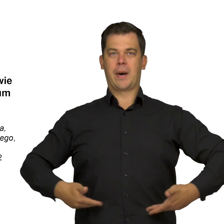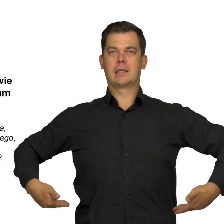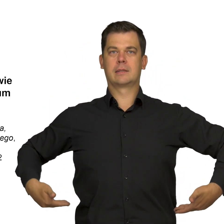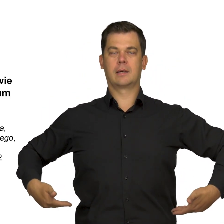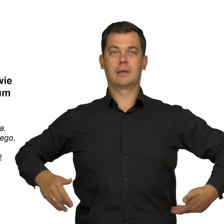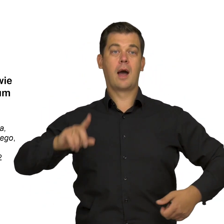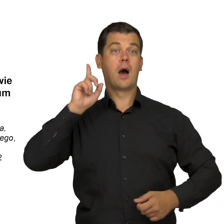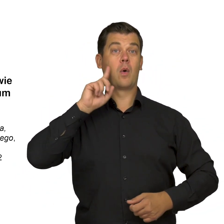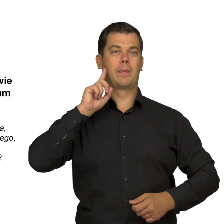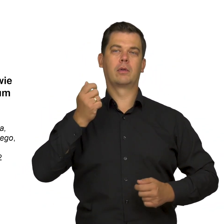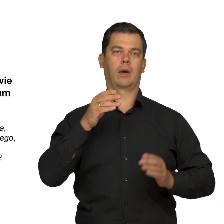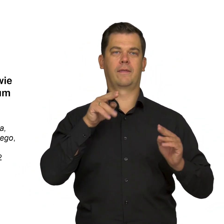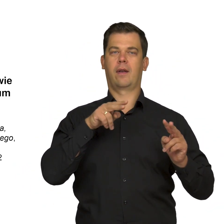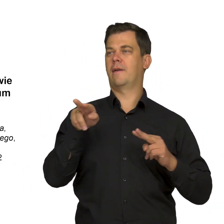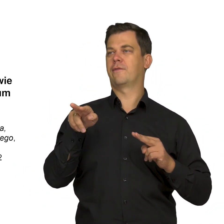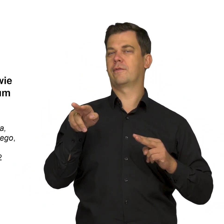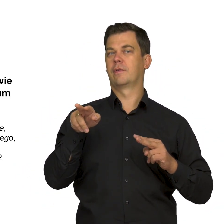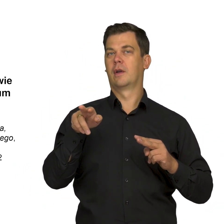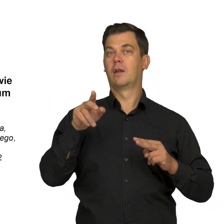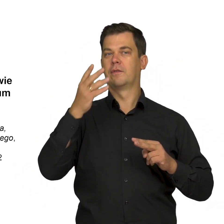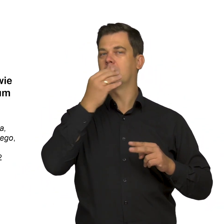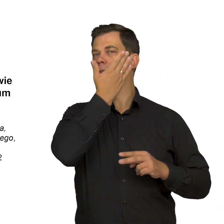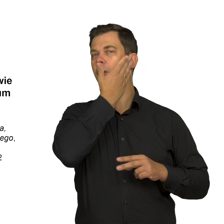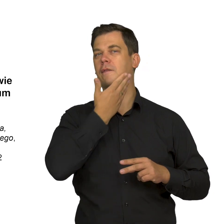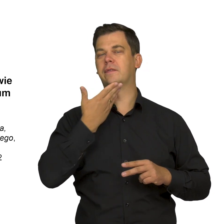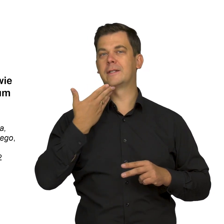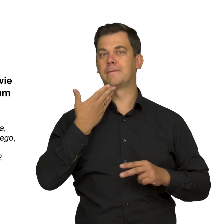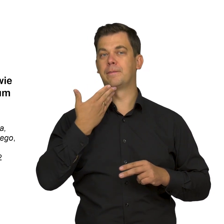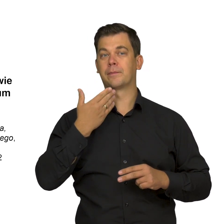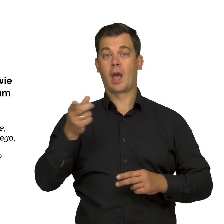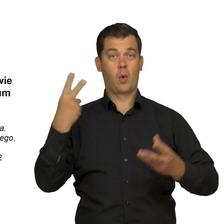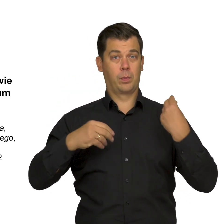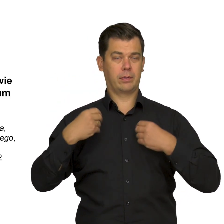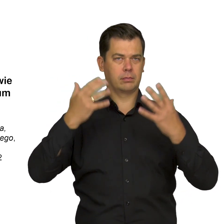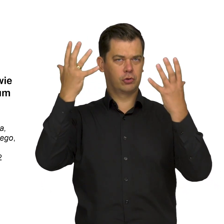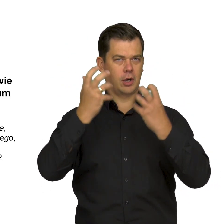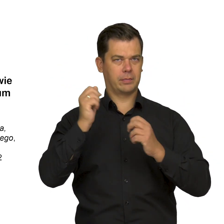The man is facing left, visible to us in half-profile. He is wearing a dark suit.